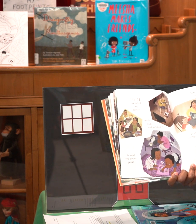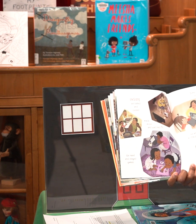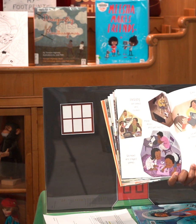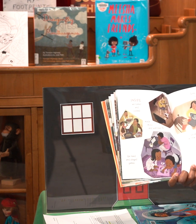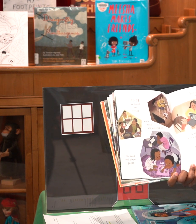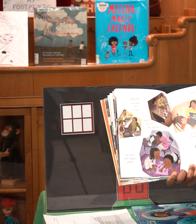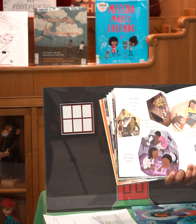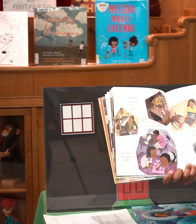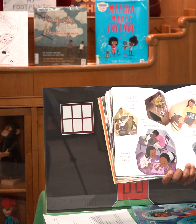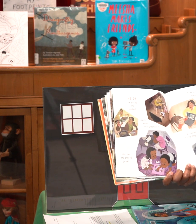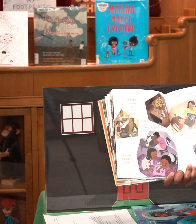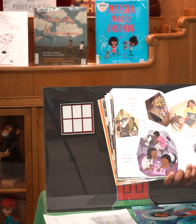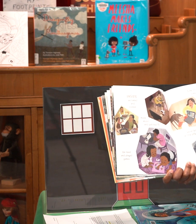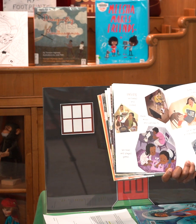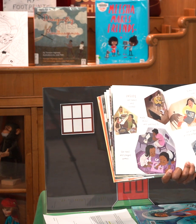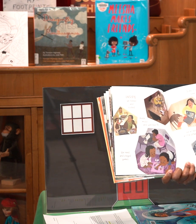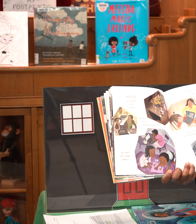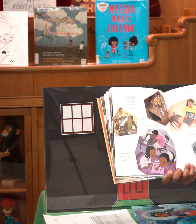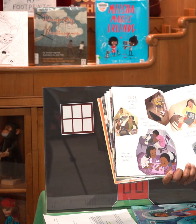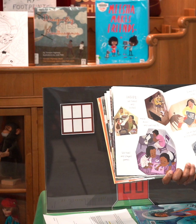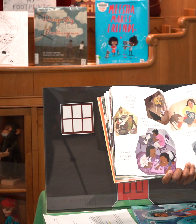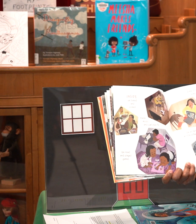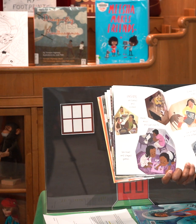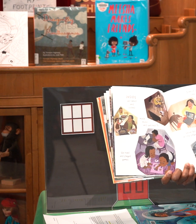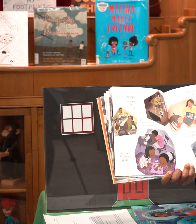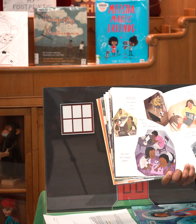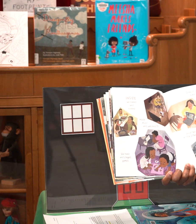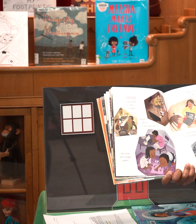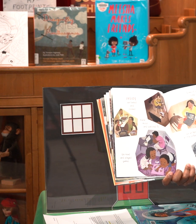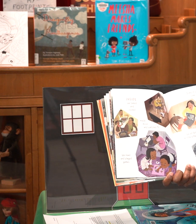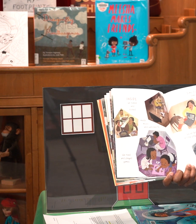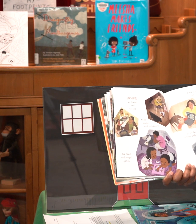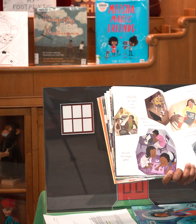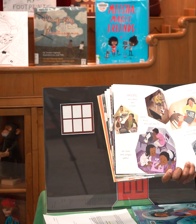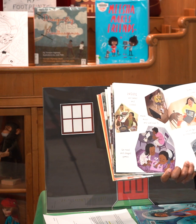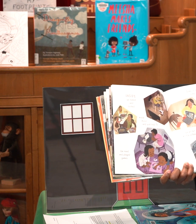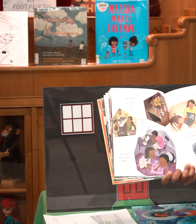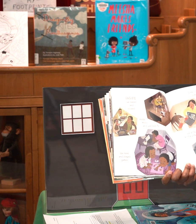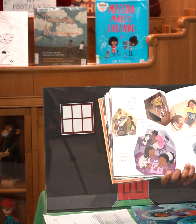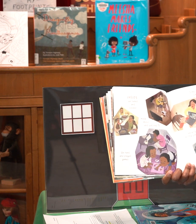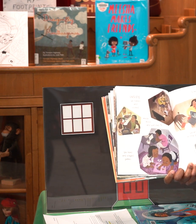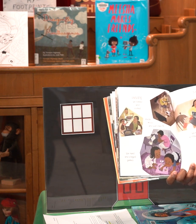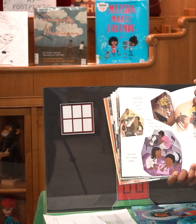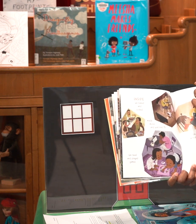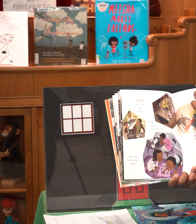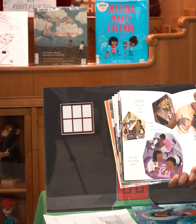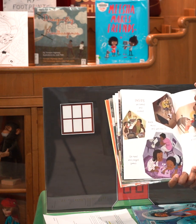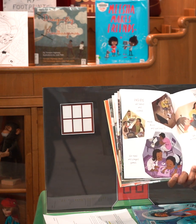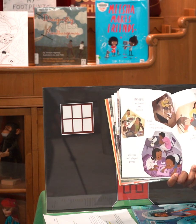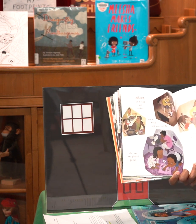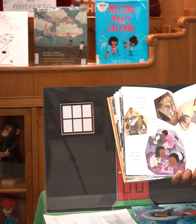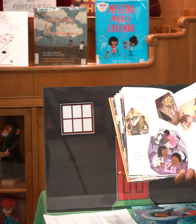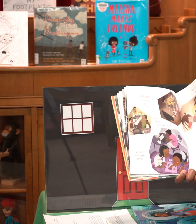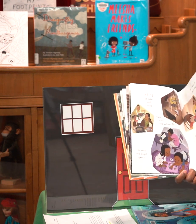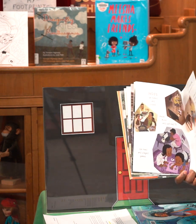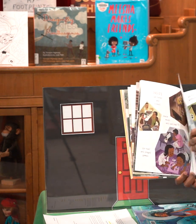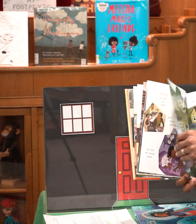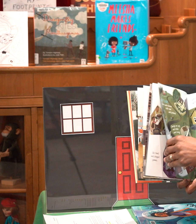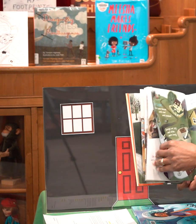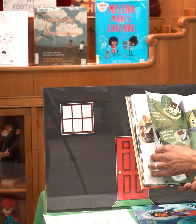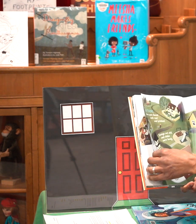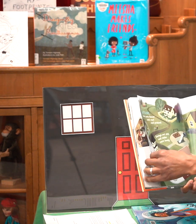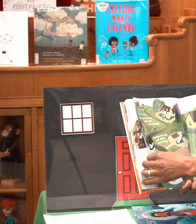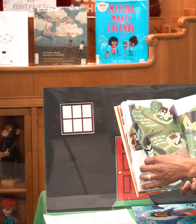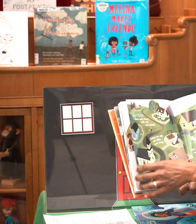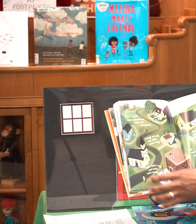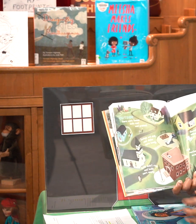of us worked a lot and some of us couldn't work at all we all felt a little different